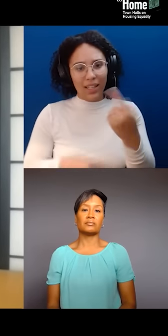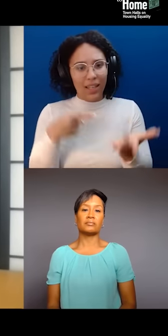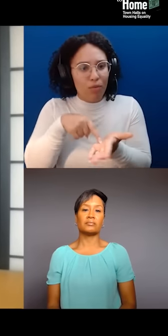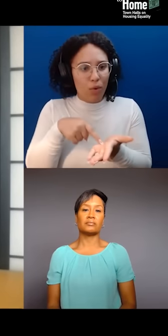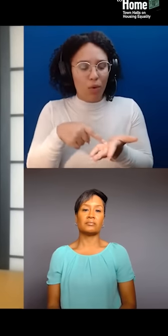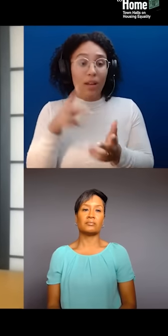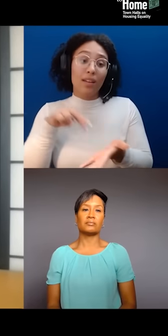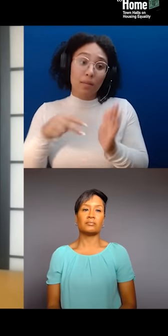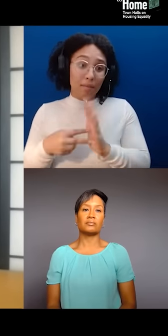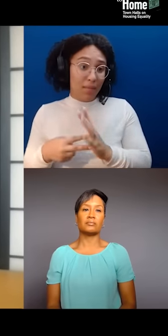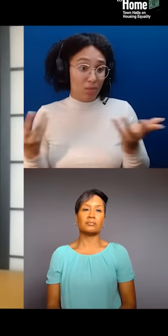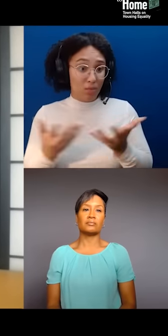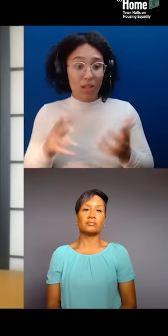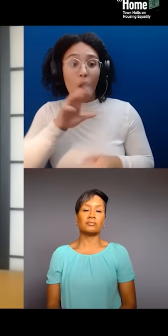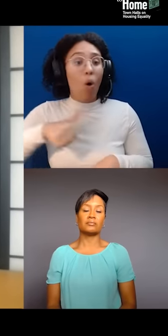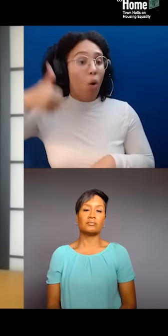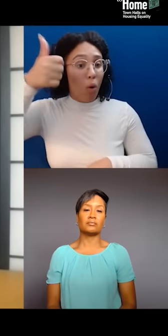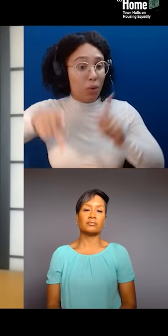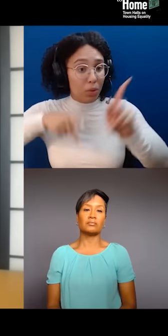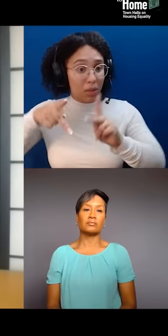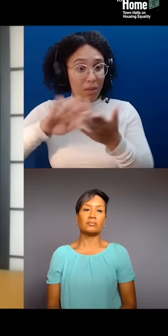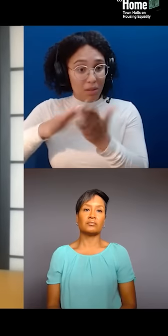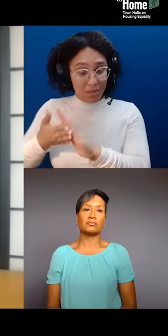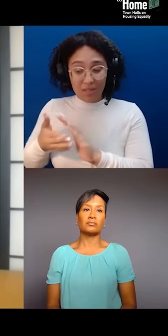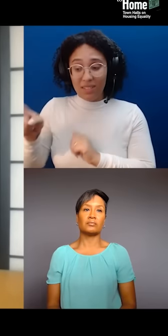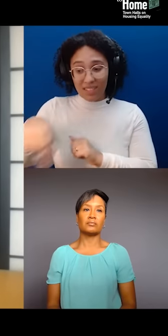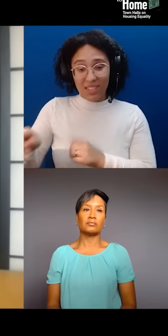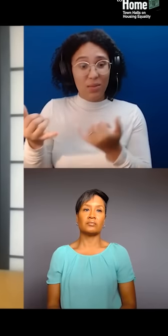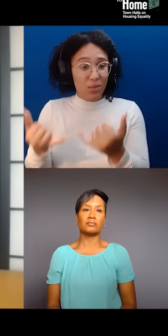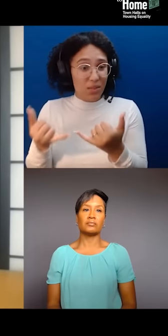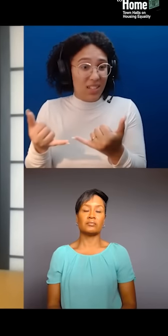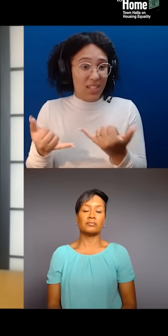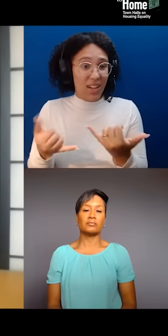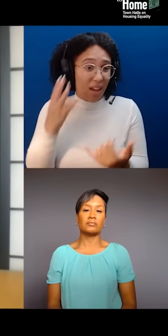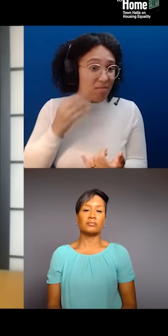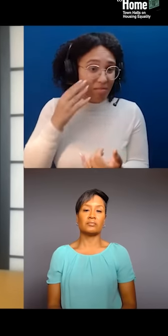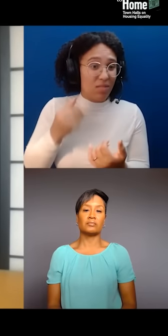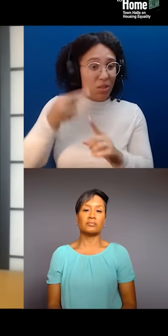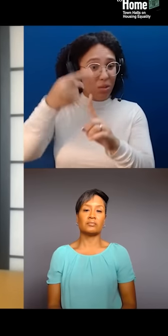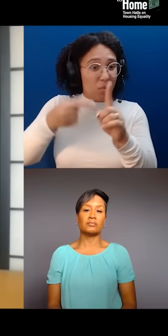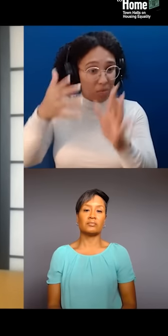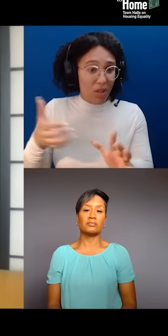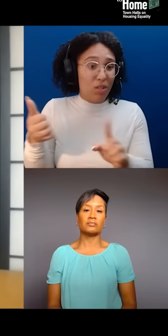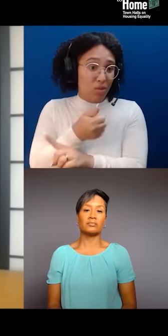or are now rather victims of, you know, tenant abuse, of tenant mistrust. I've been dealing with this specifically